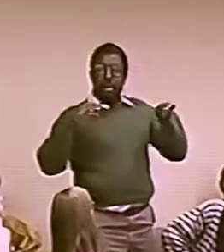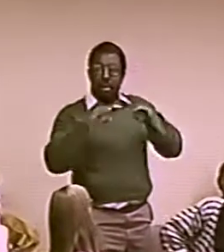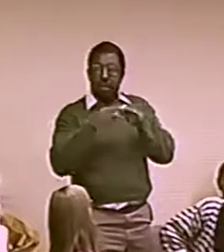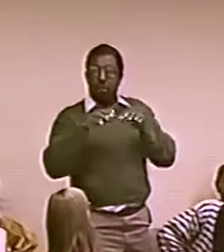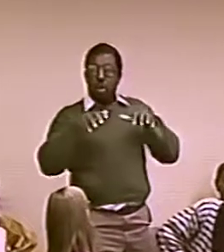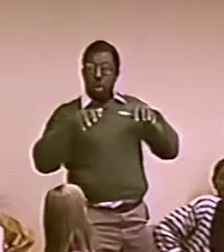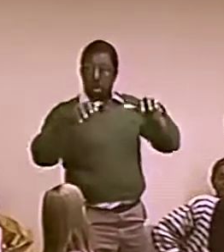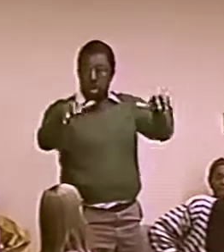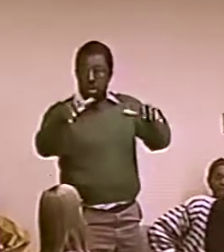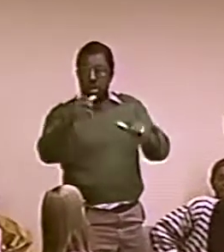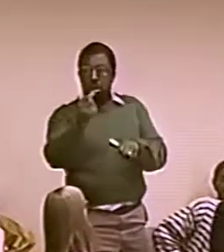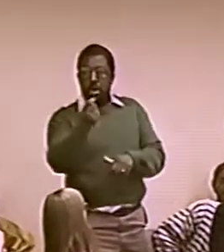BUT WE NEED TO EMPHASIZE...